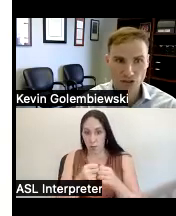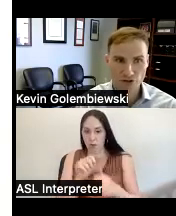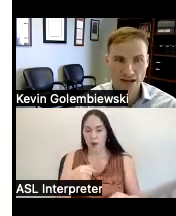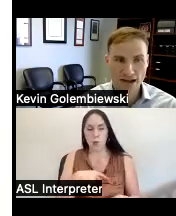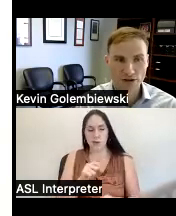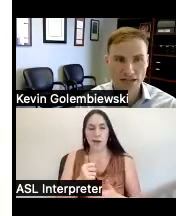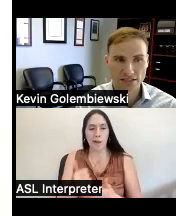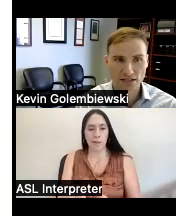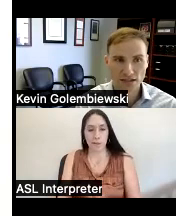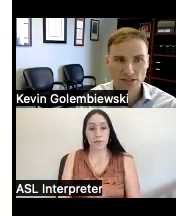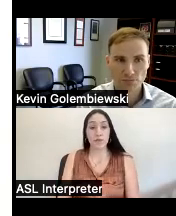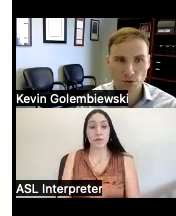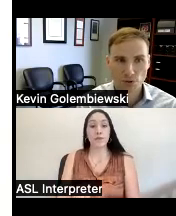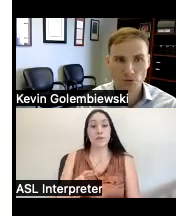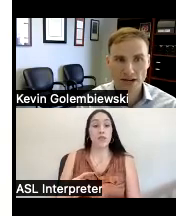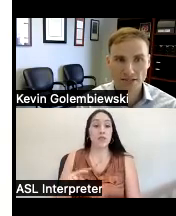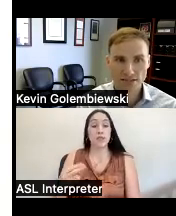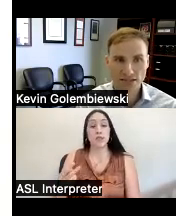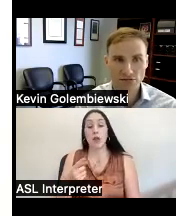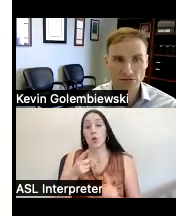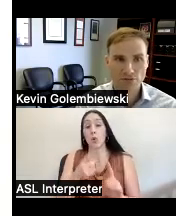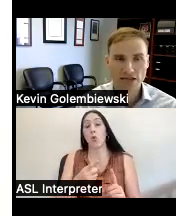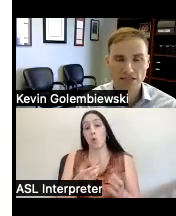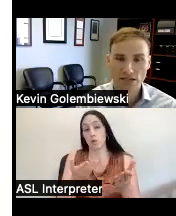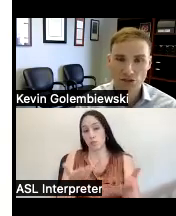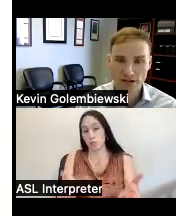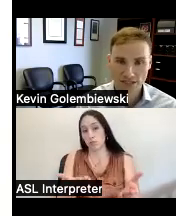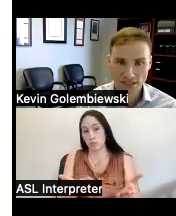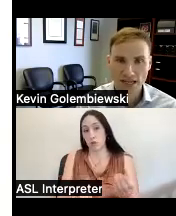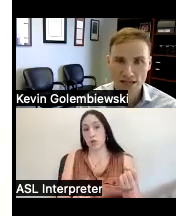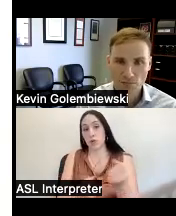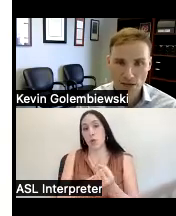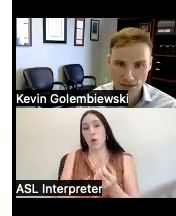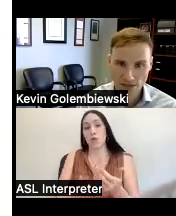is on the screen now and it's support the right to self-determination and transition to Independence